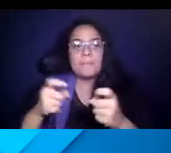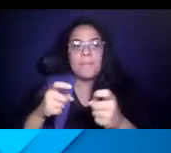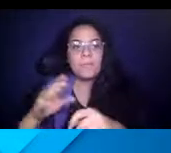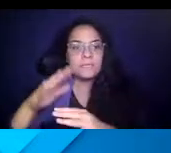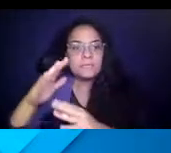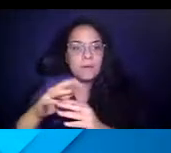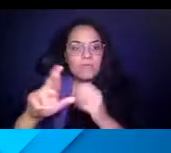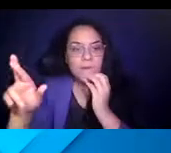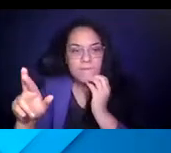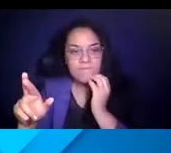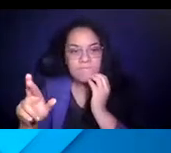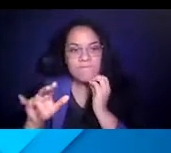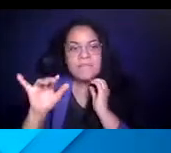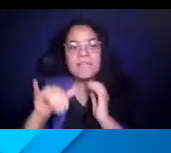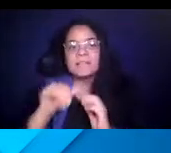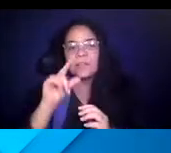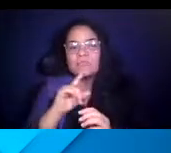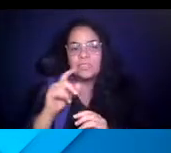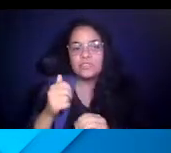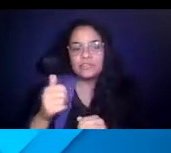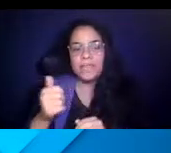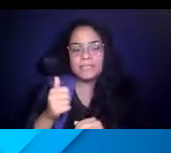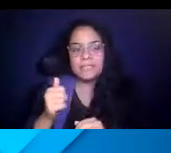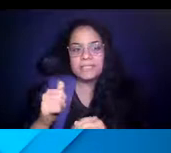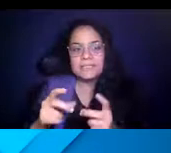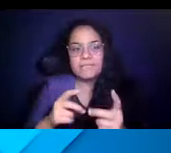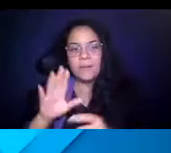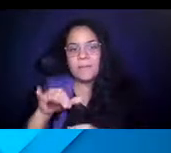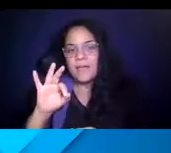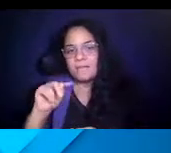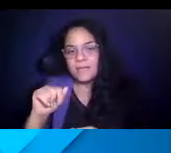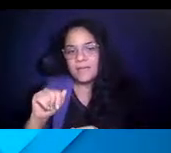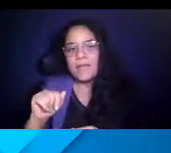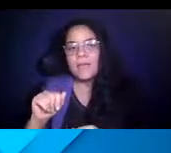14:53:13 This isn't necessarily transit as defined by the FTA, but these are -- this